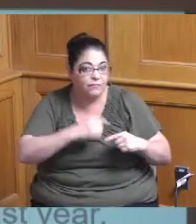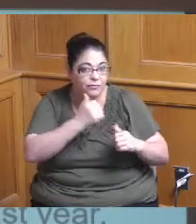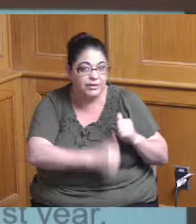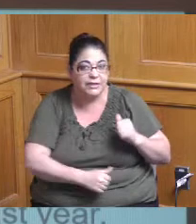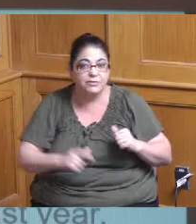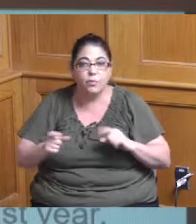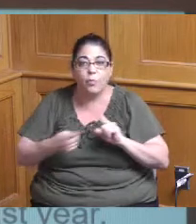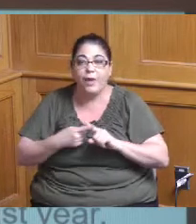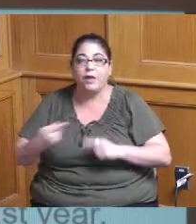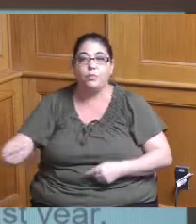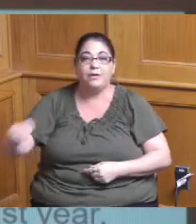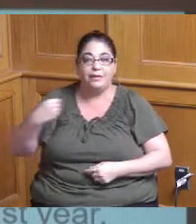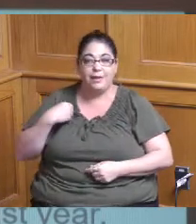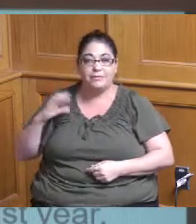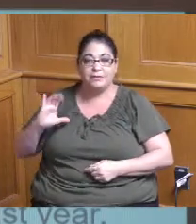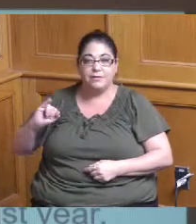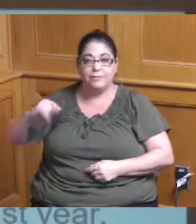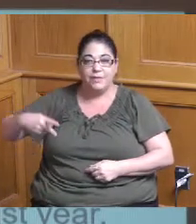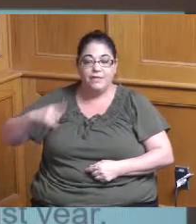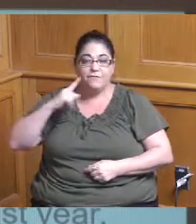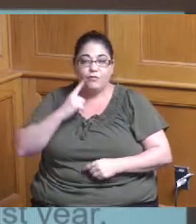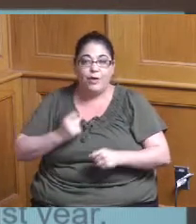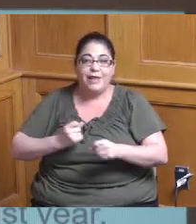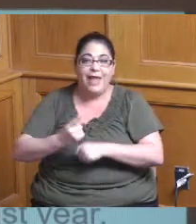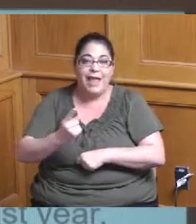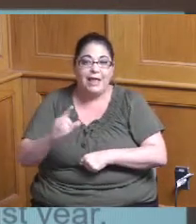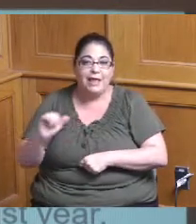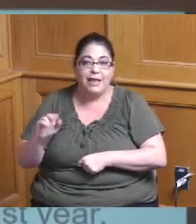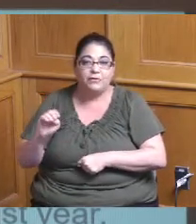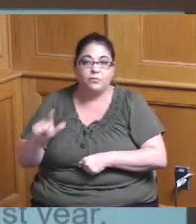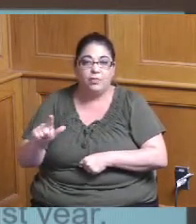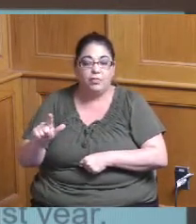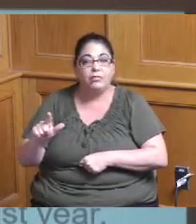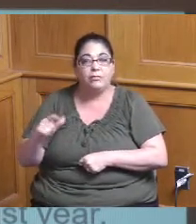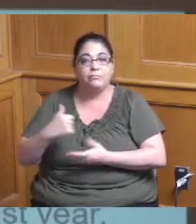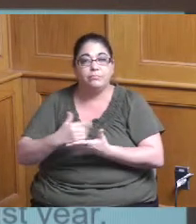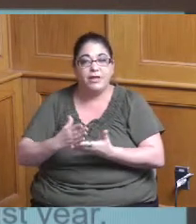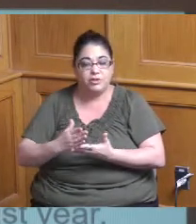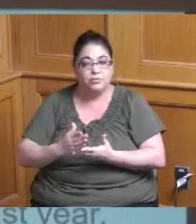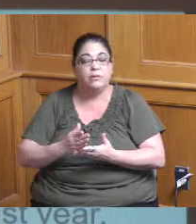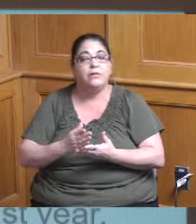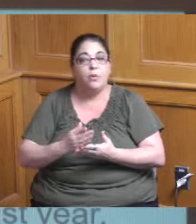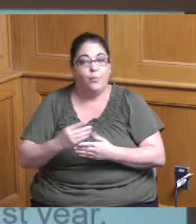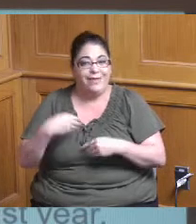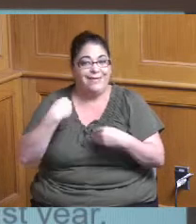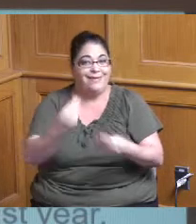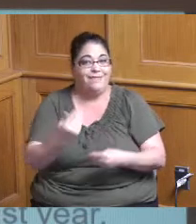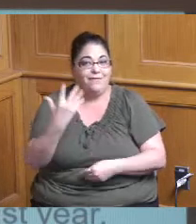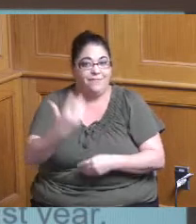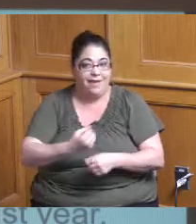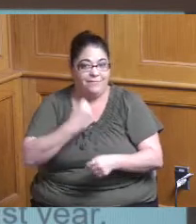when we request the annual budget we present it as a five-year planning budget the outlying years